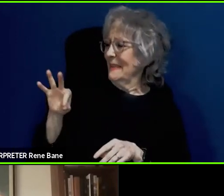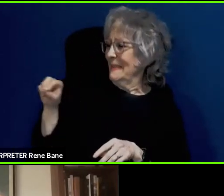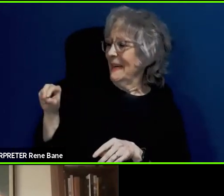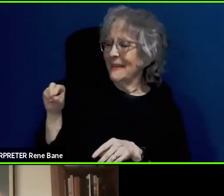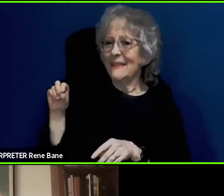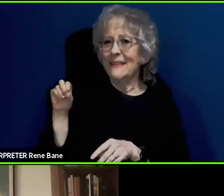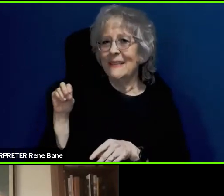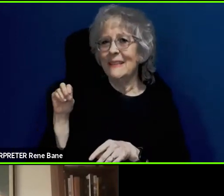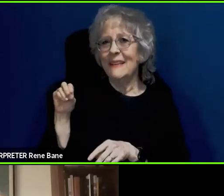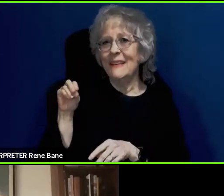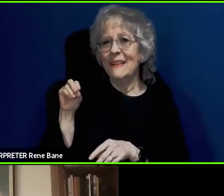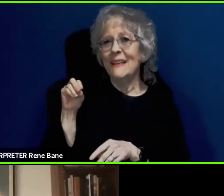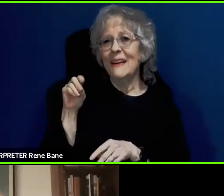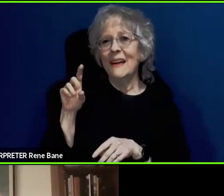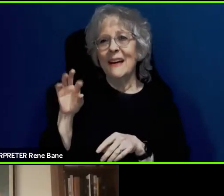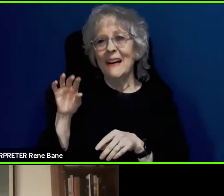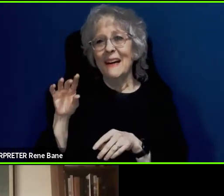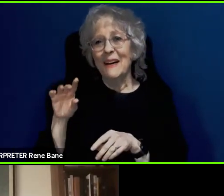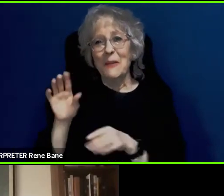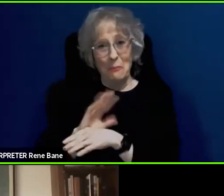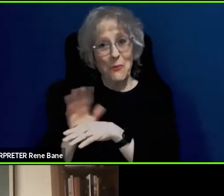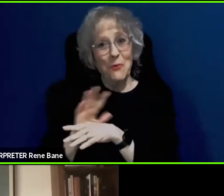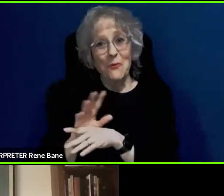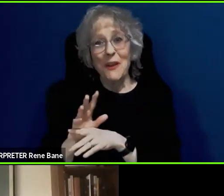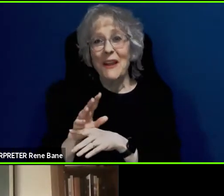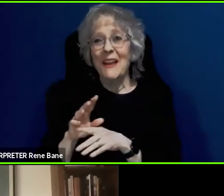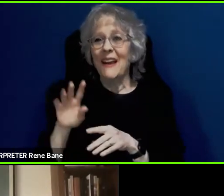of a robot taxi driver. >> Gregg Vanderheiden: Well,